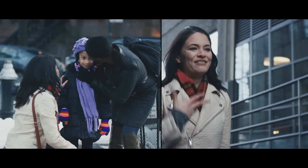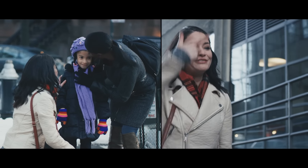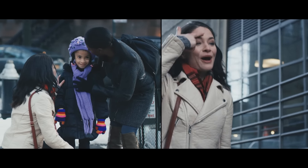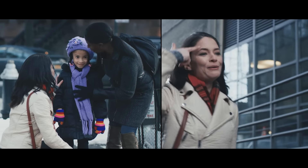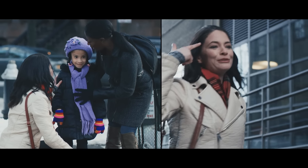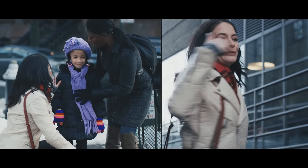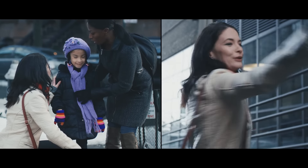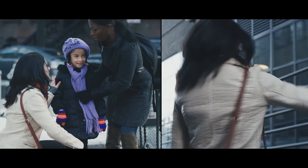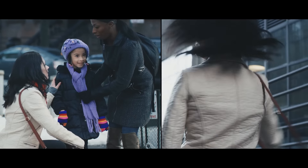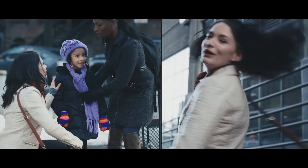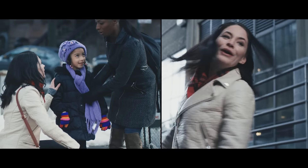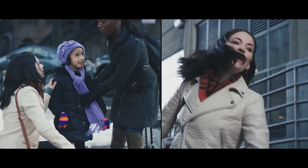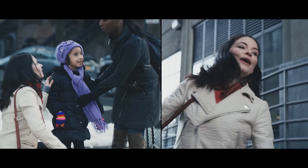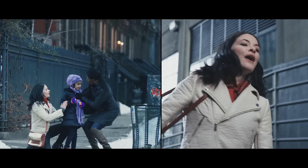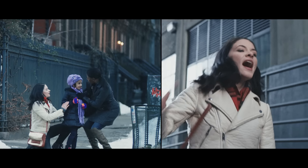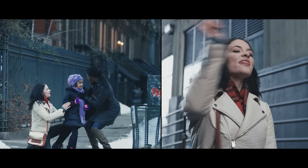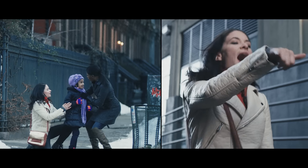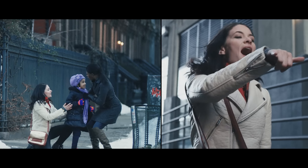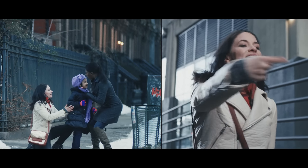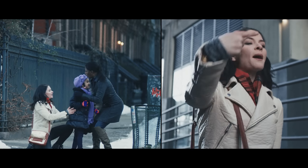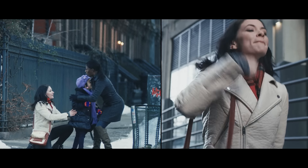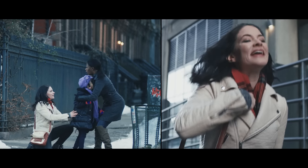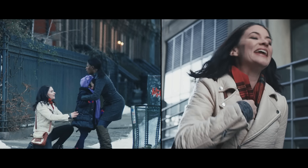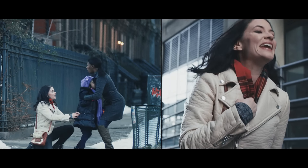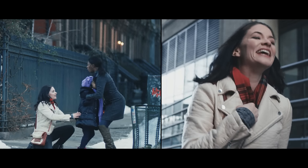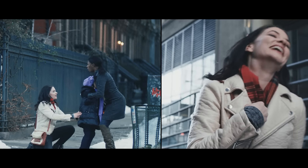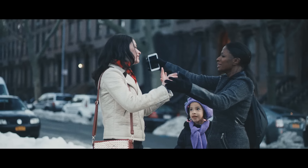WHO I AM, CUZ THIS IS ME